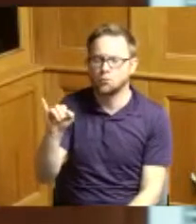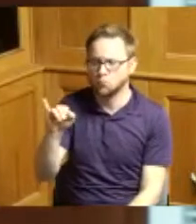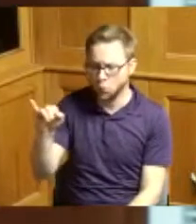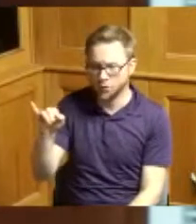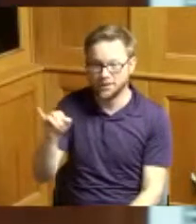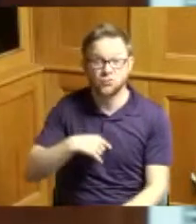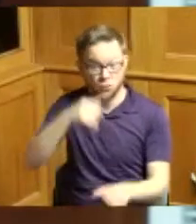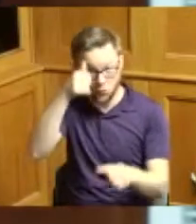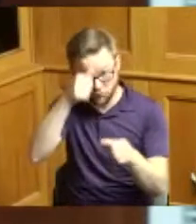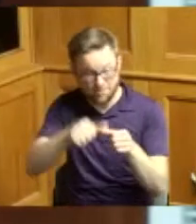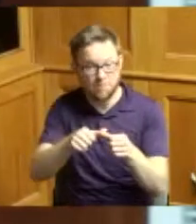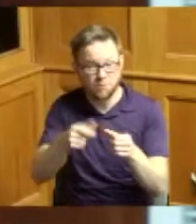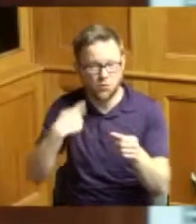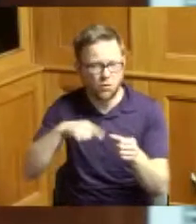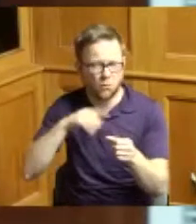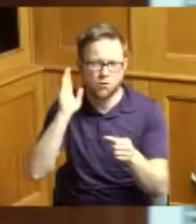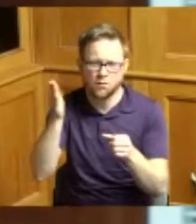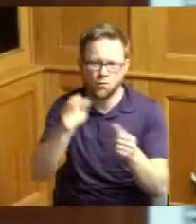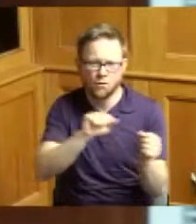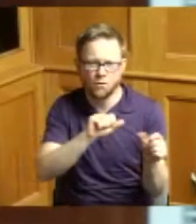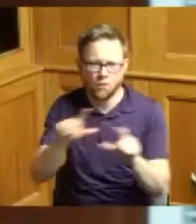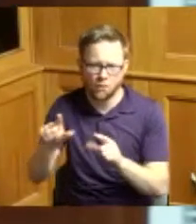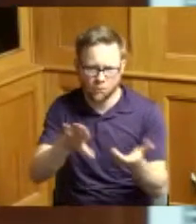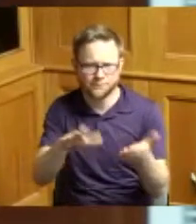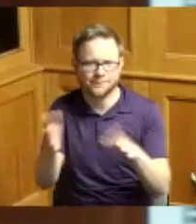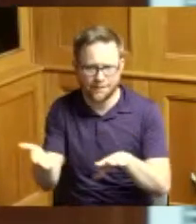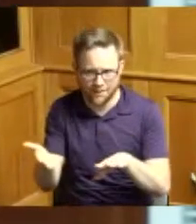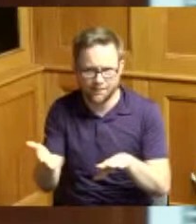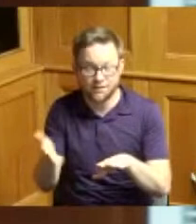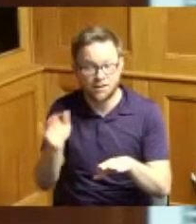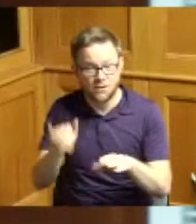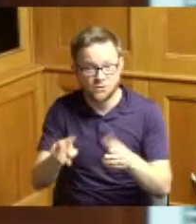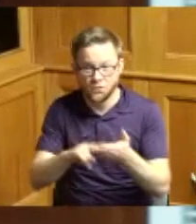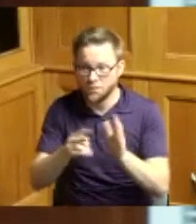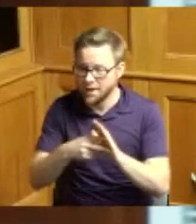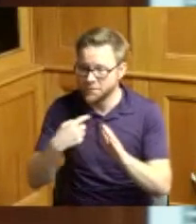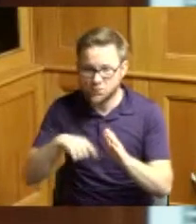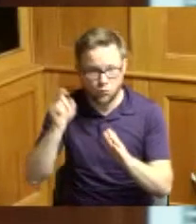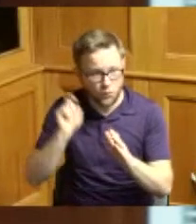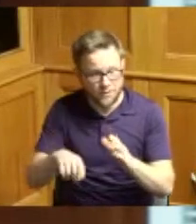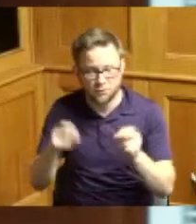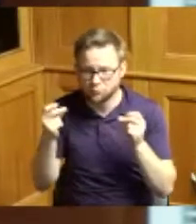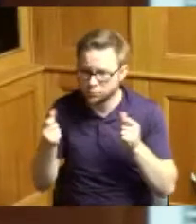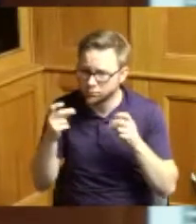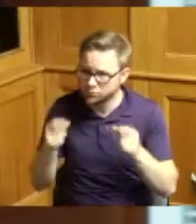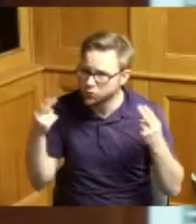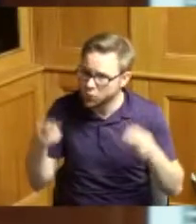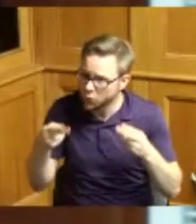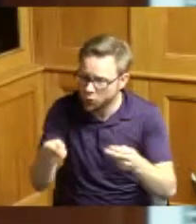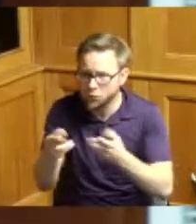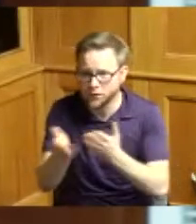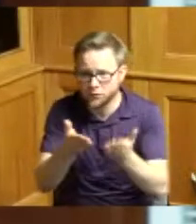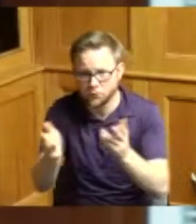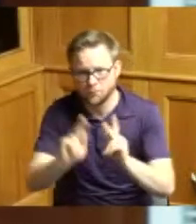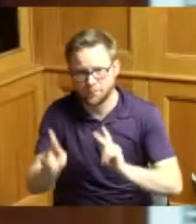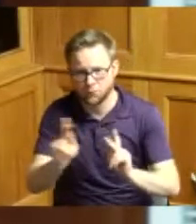all die and that is a sense of urgency for serving and for service and with that said that makes